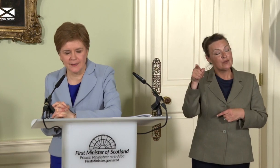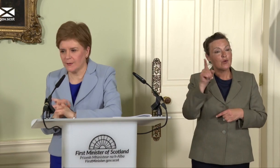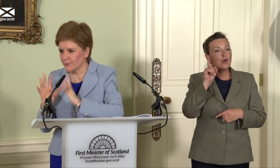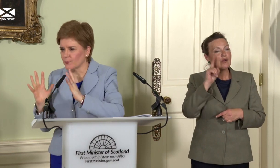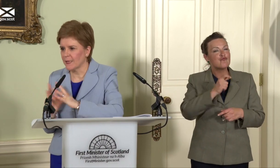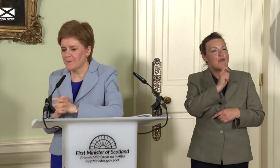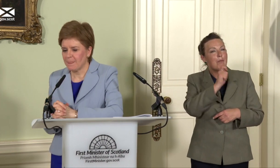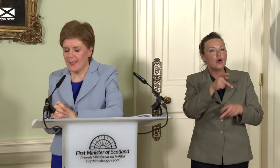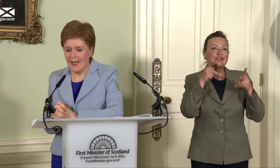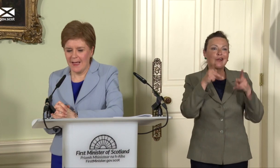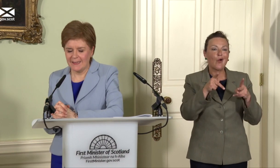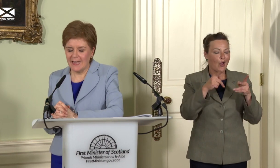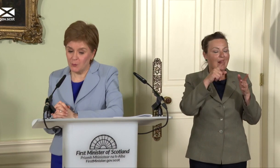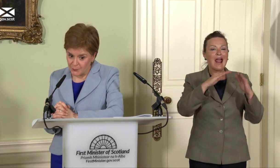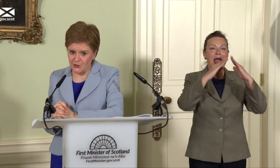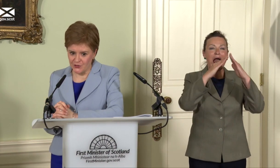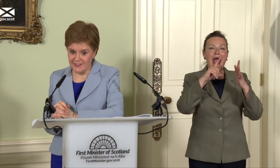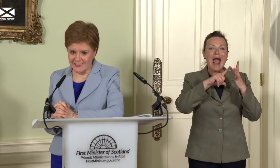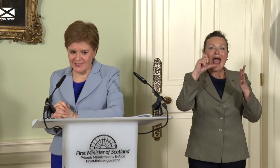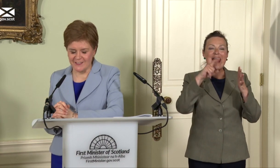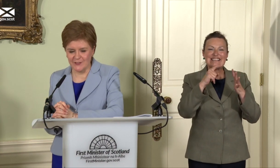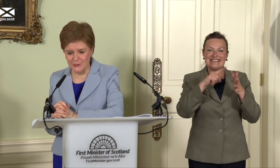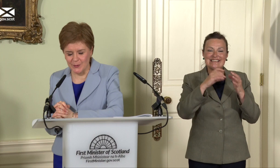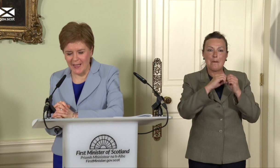They have hidden depths as well. Which Boris Johnson certainly doesn’t, so…